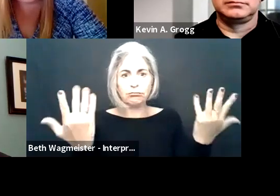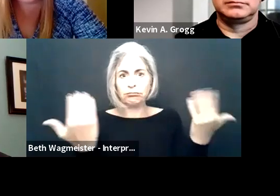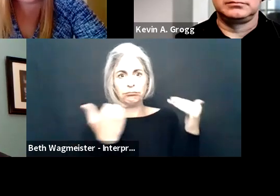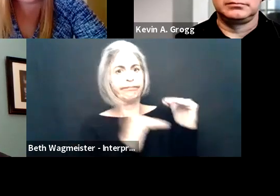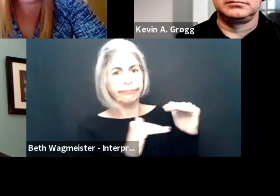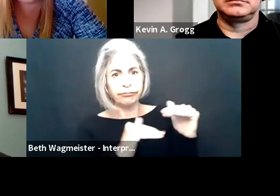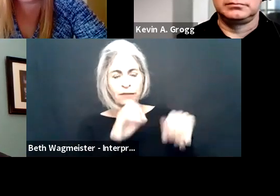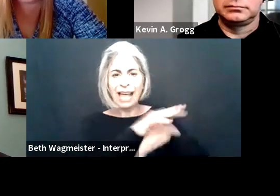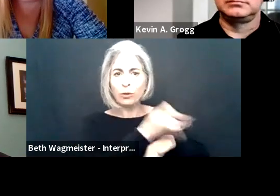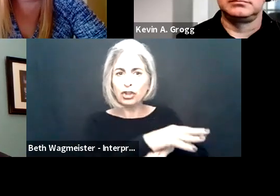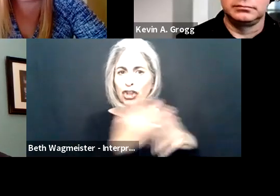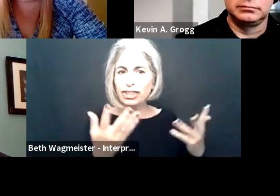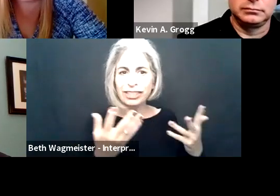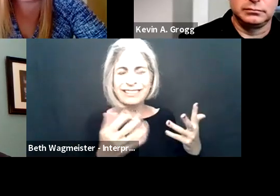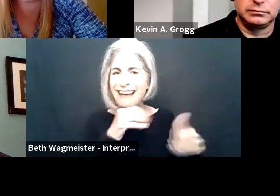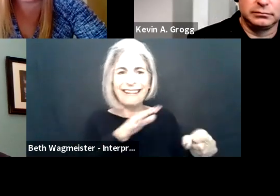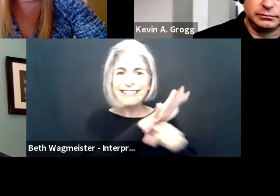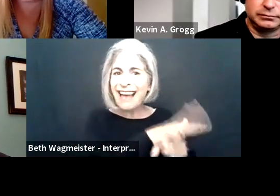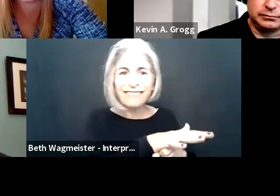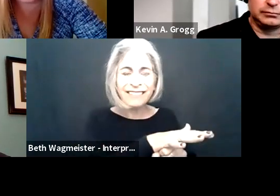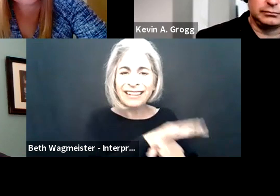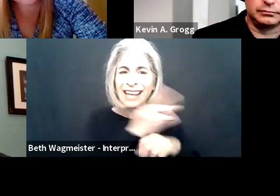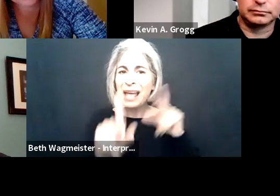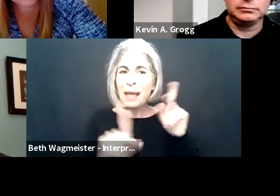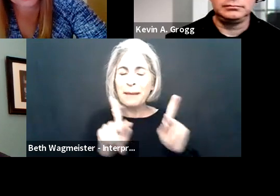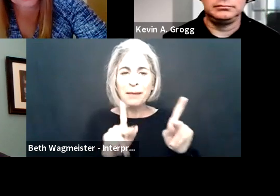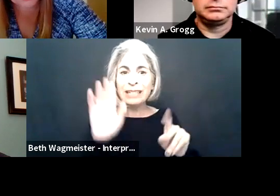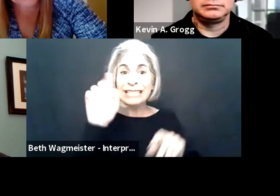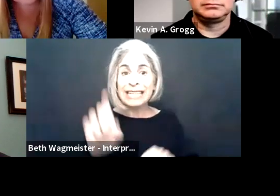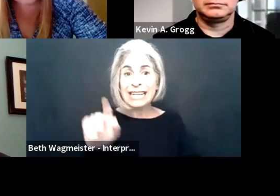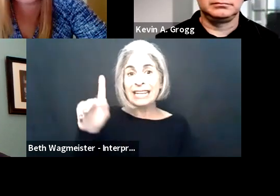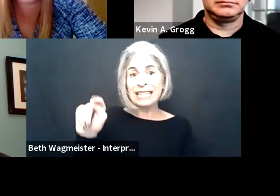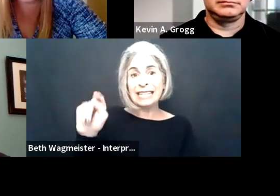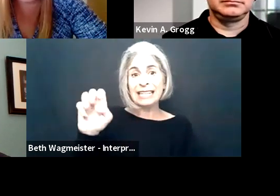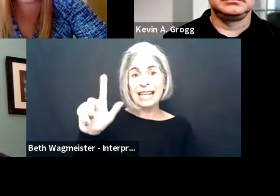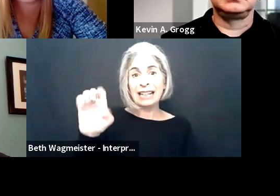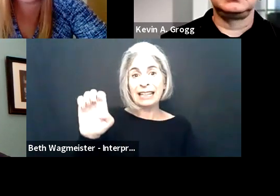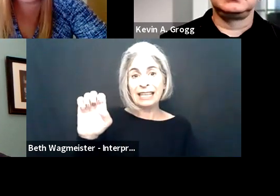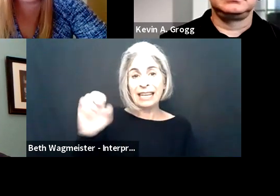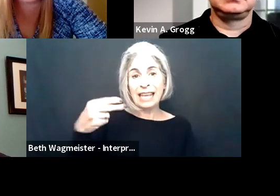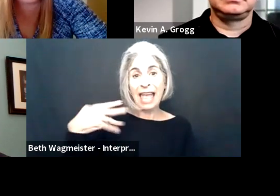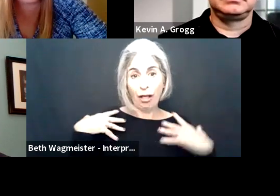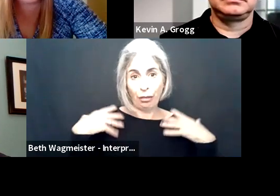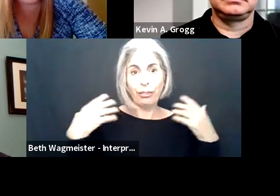for mental health with the lack of -- the shortage of counselors out there is